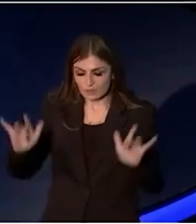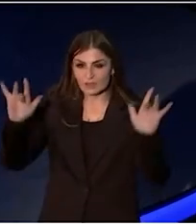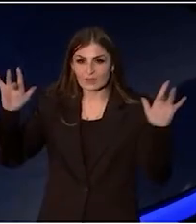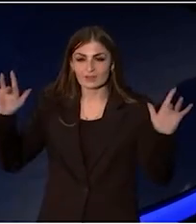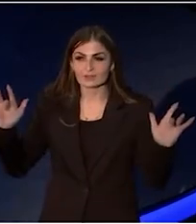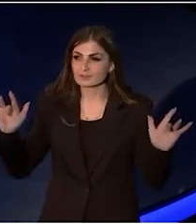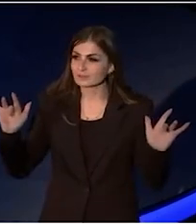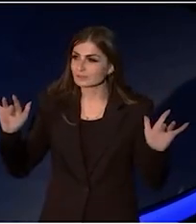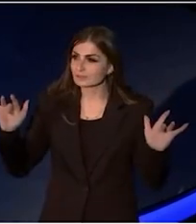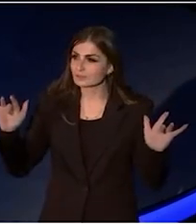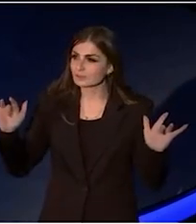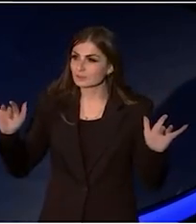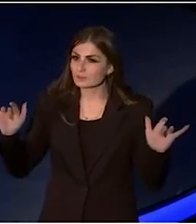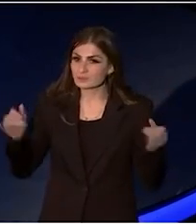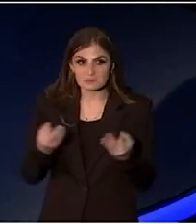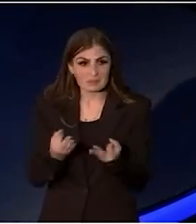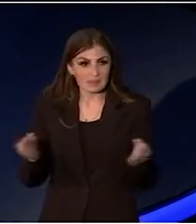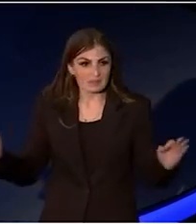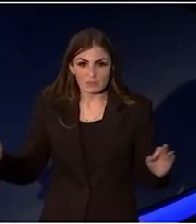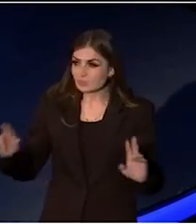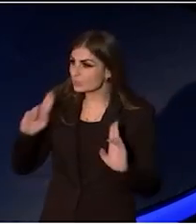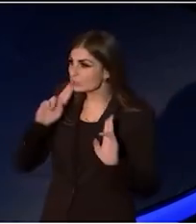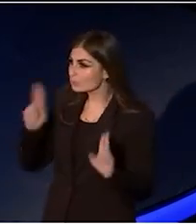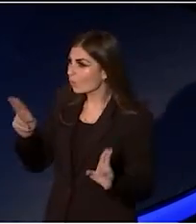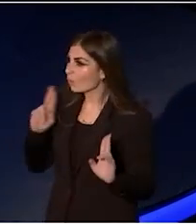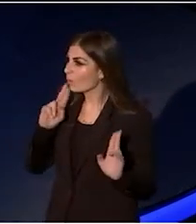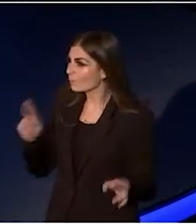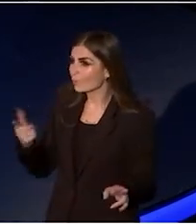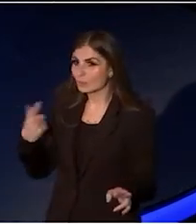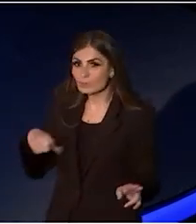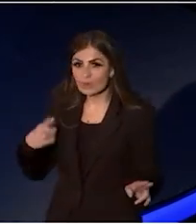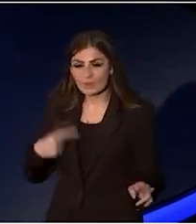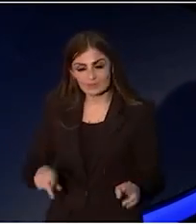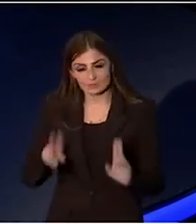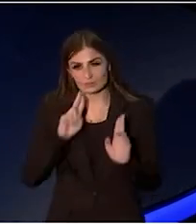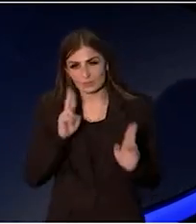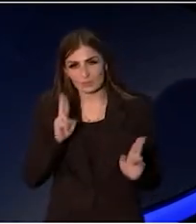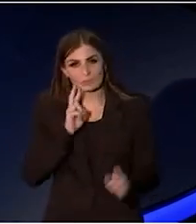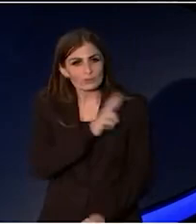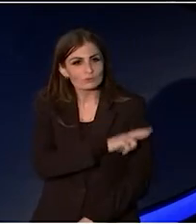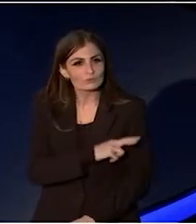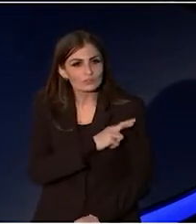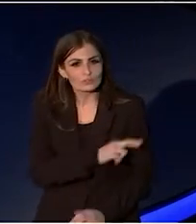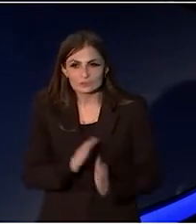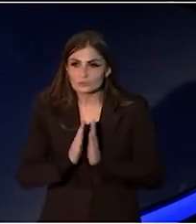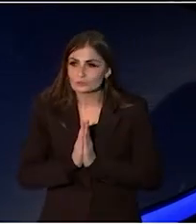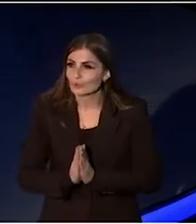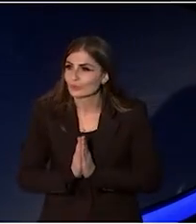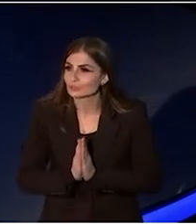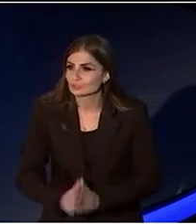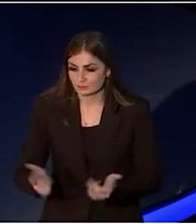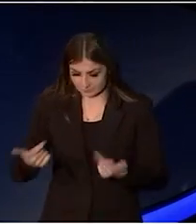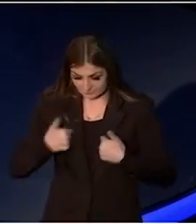And nobody flinches at these public acts of worship. And the girl living all of this grows up